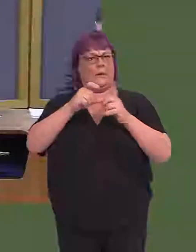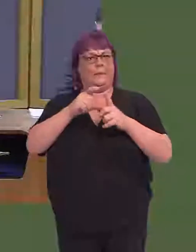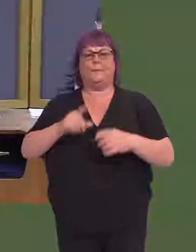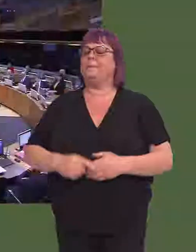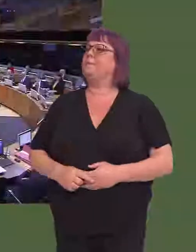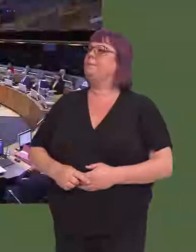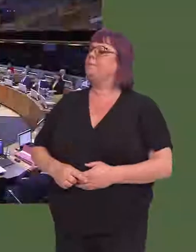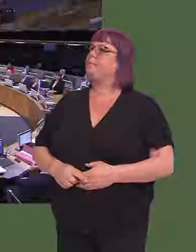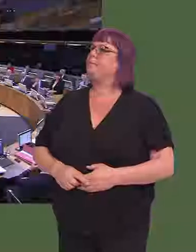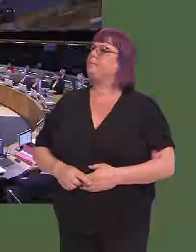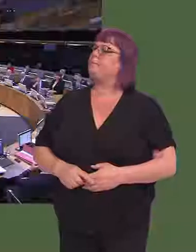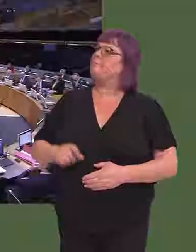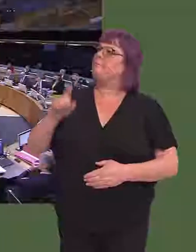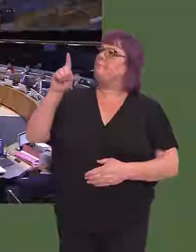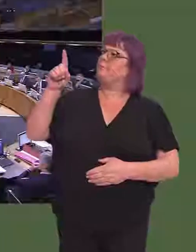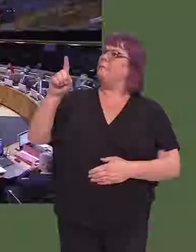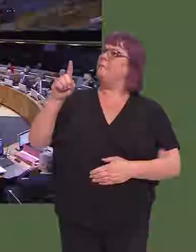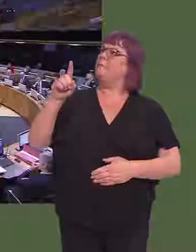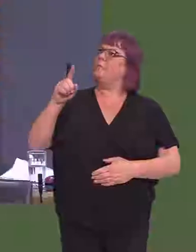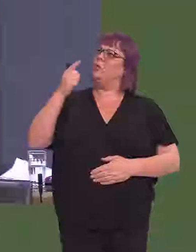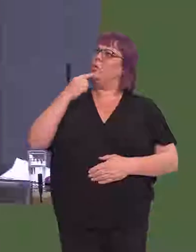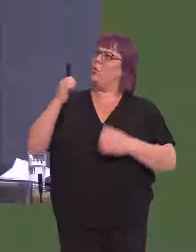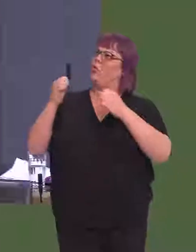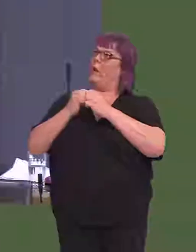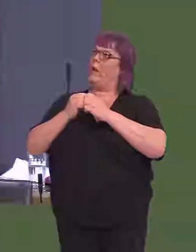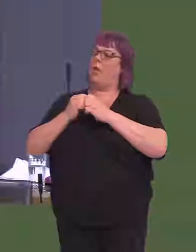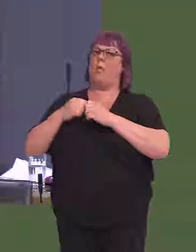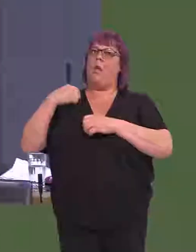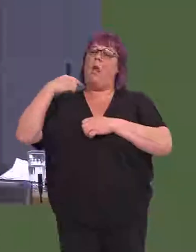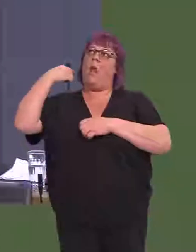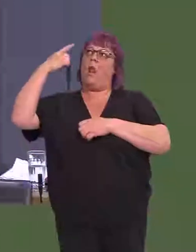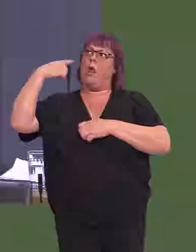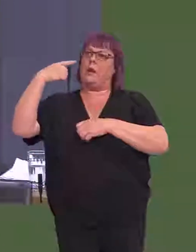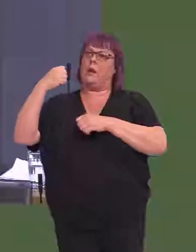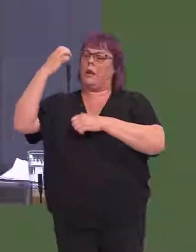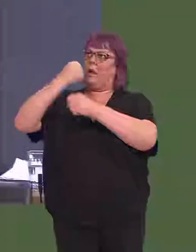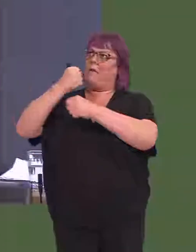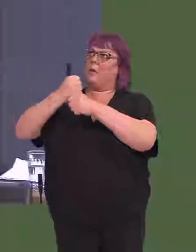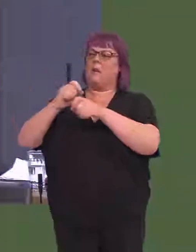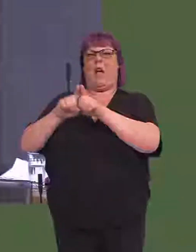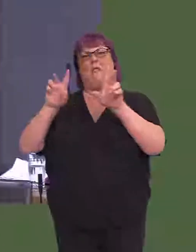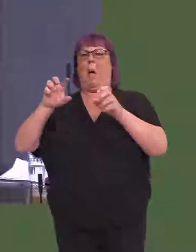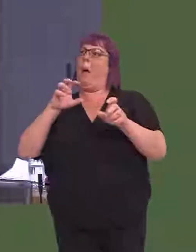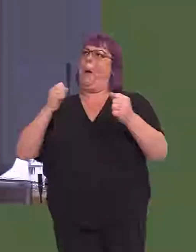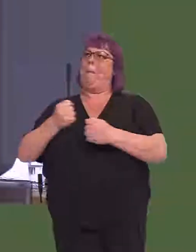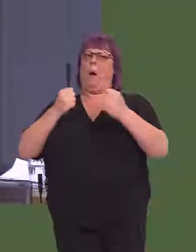Does the First Minister agree that, quite clearly, there is a power grab going on by Whitehall on the EU withdrawal Bill?